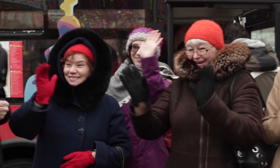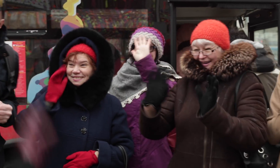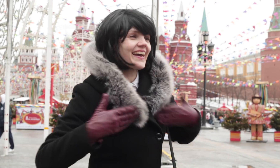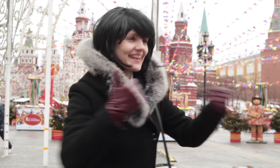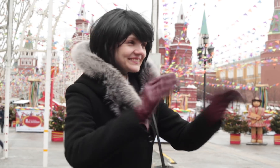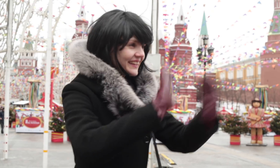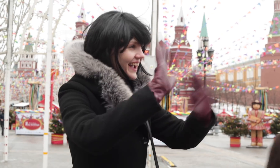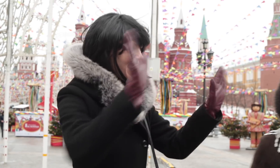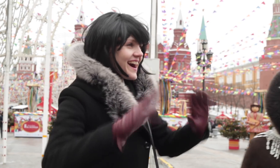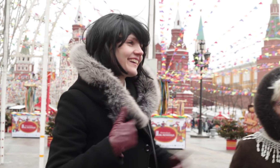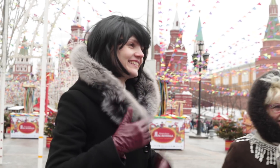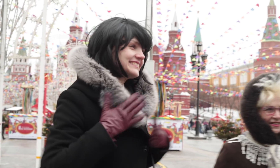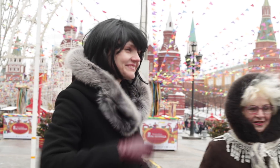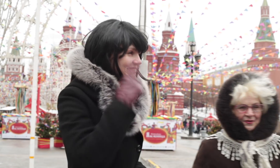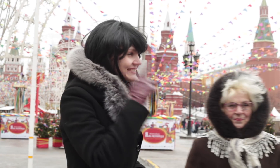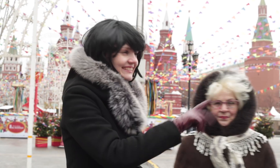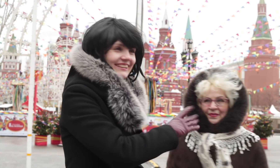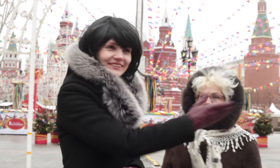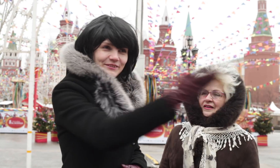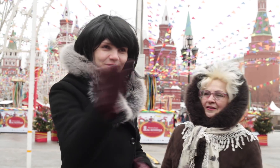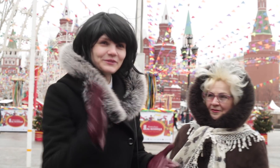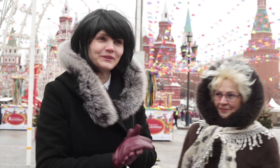Hi! I’m happy to see you all.